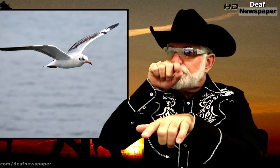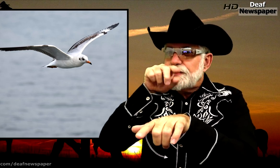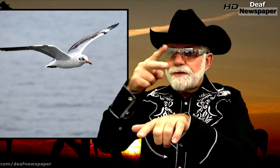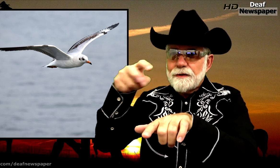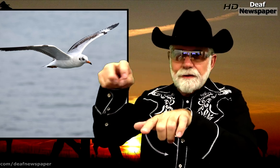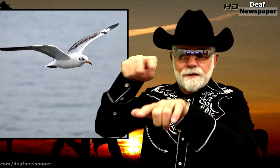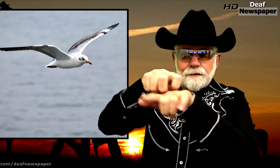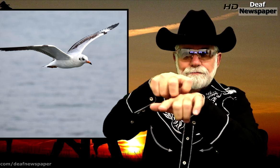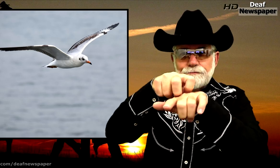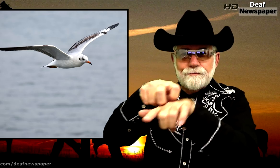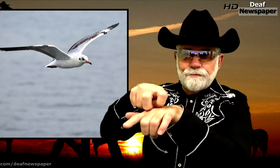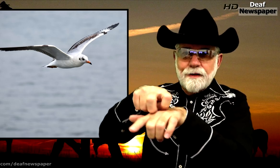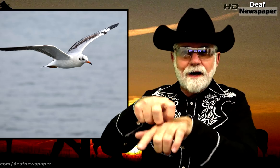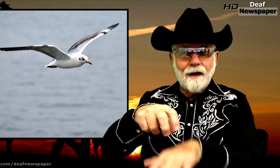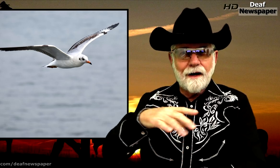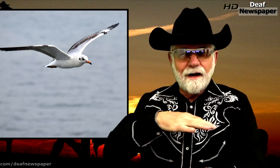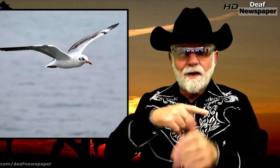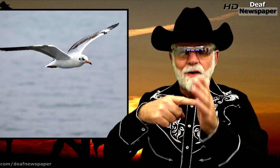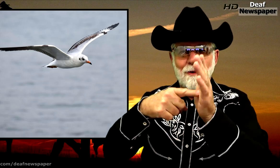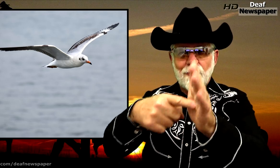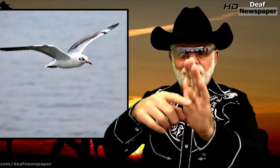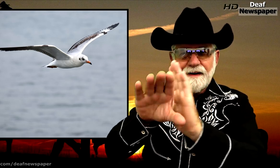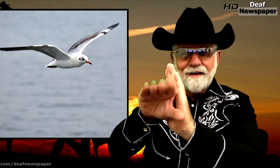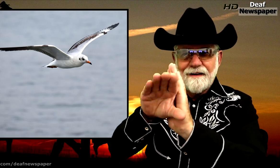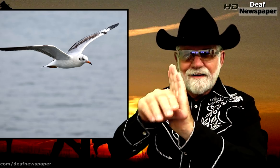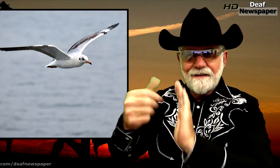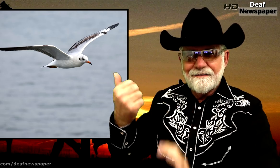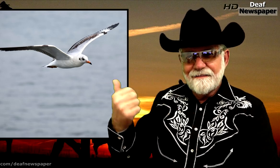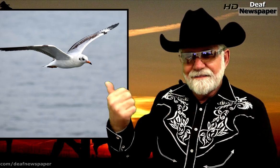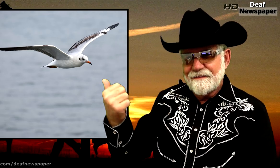Let me show you the video.